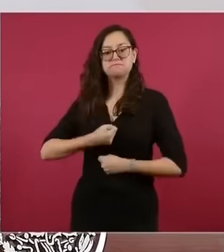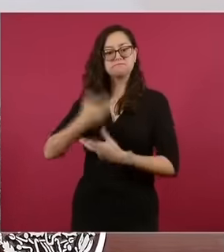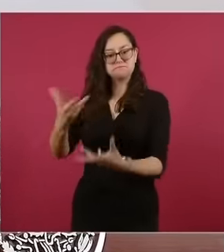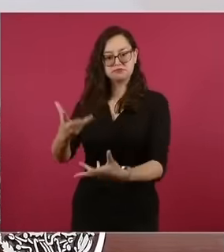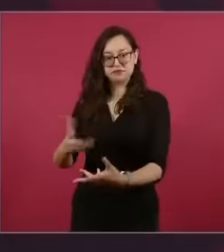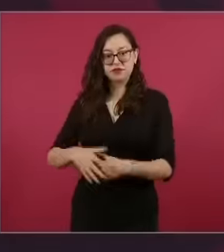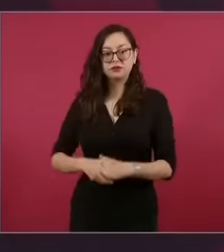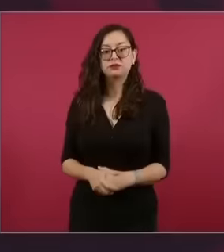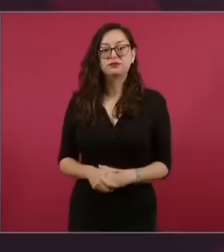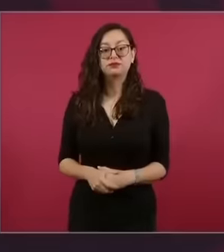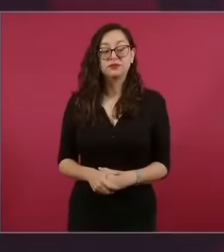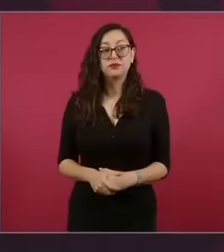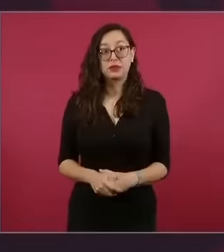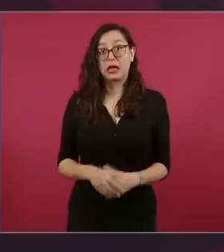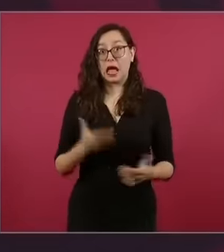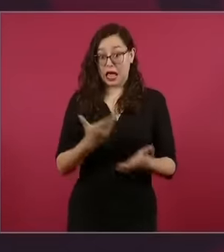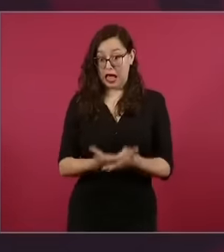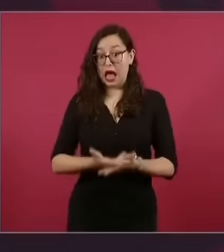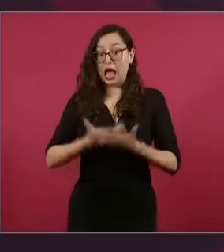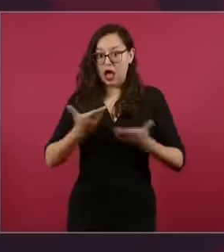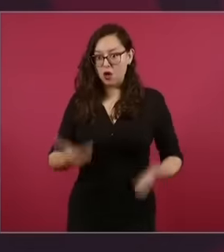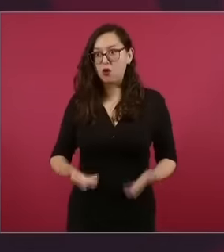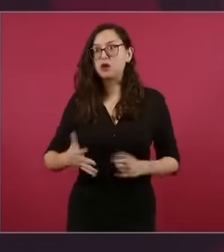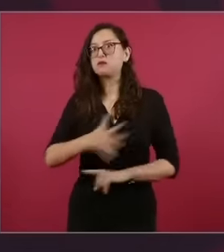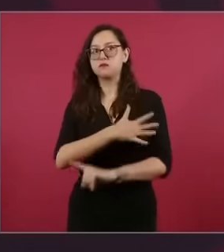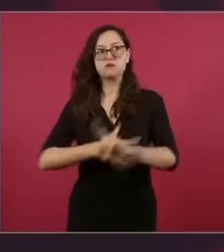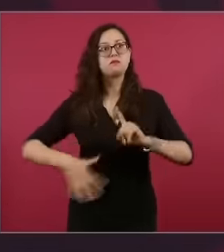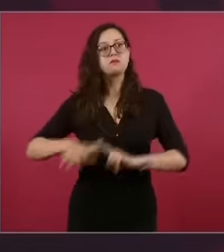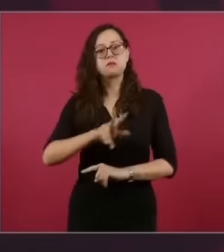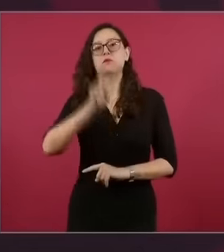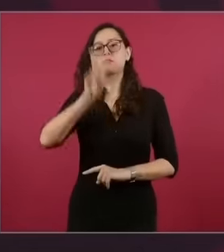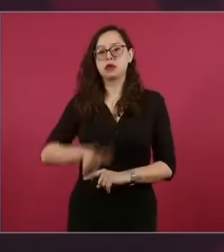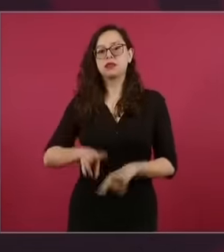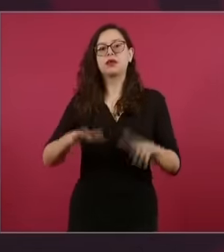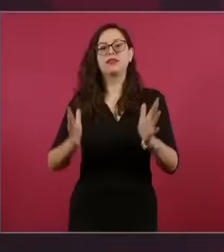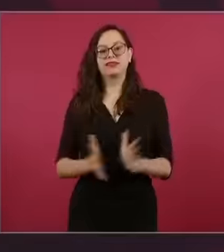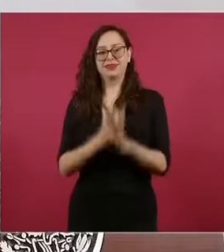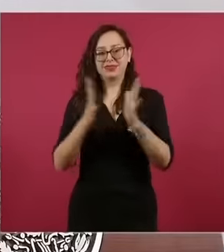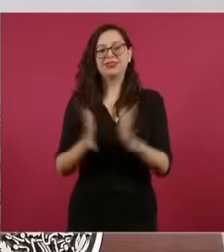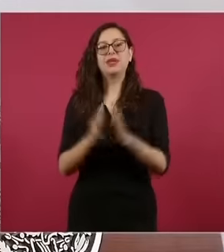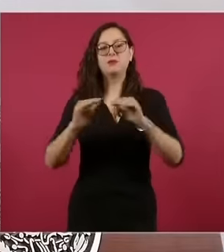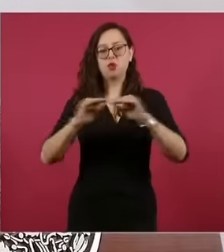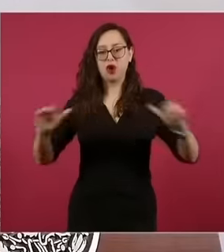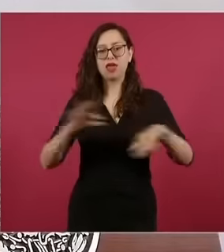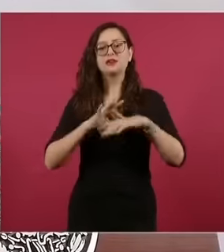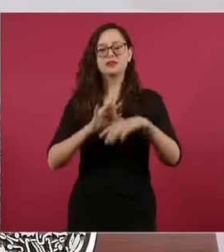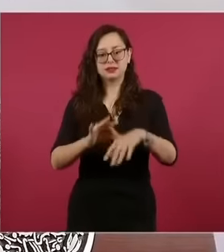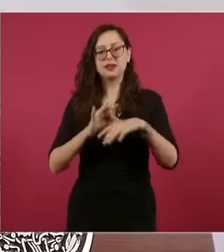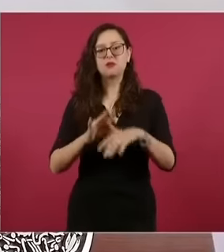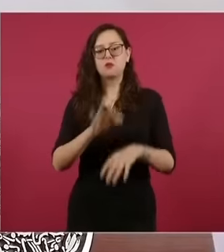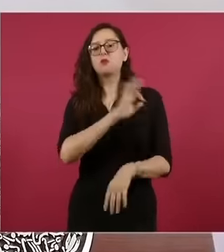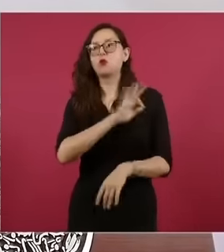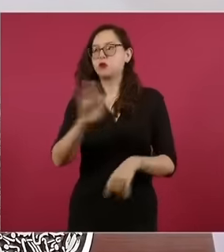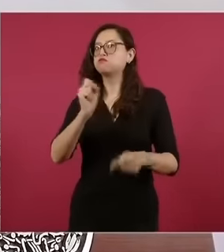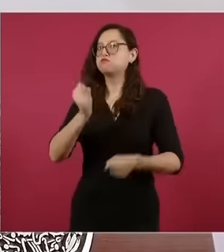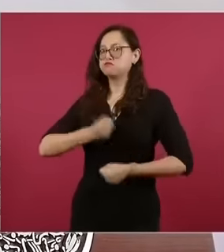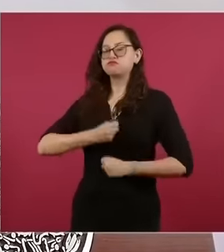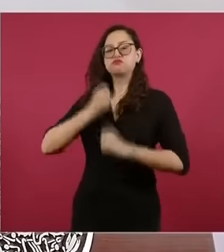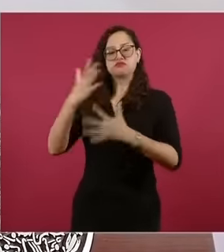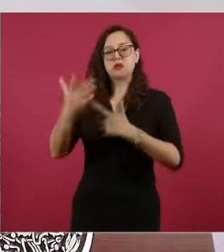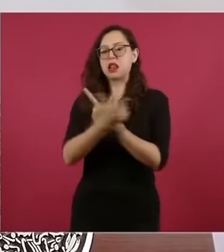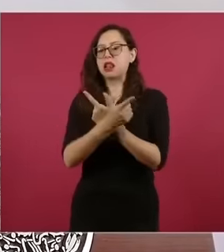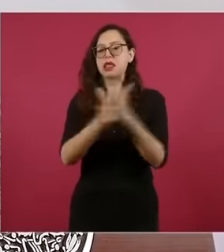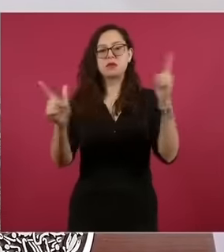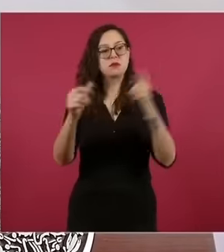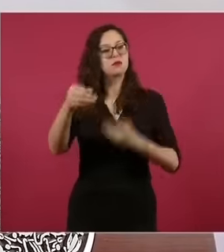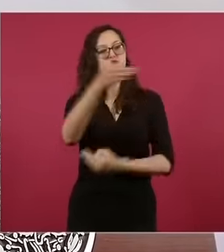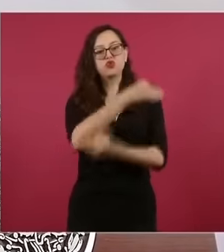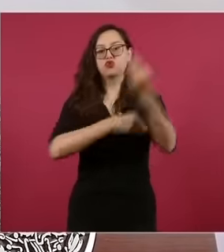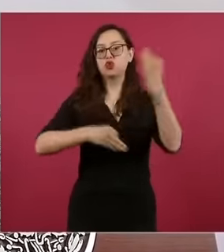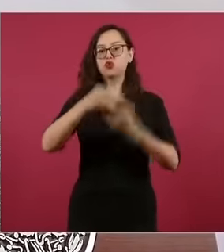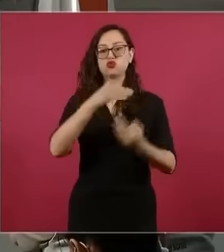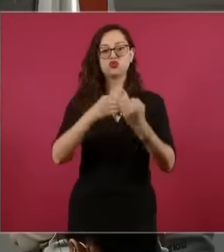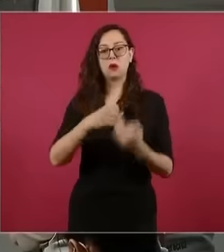now in an authentic democracy eh It is not a dictatorship, it is not a soft dictatorship